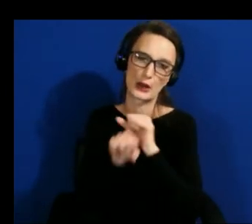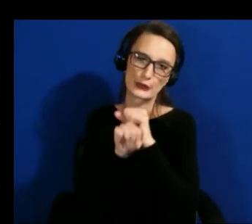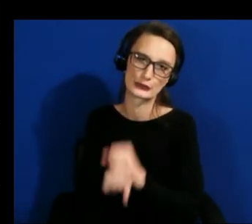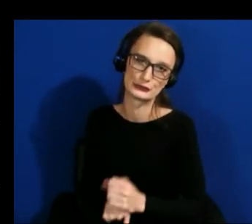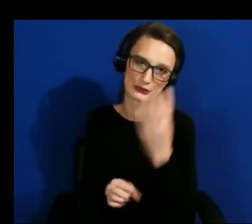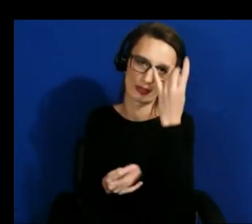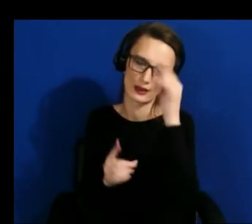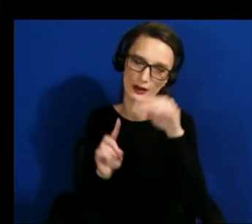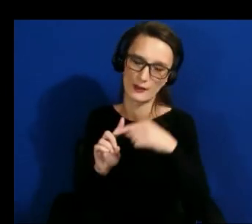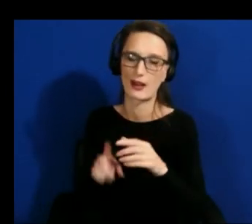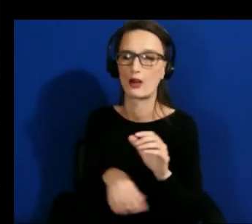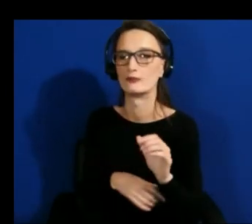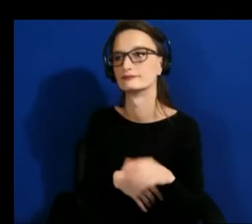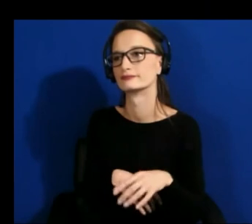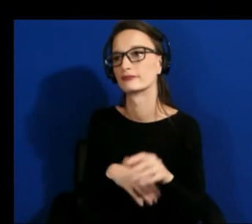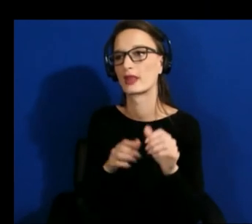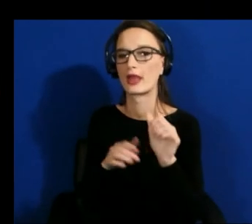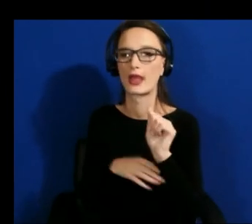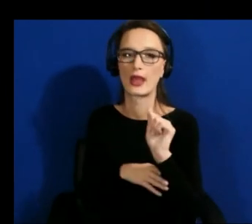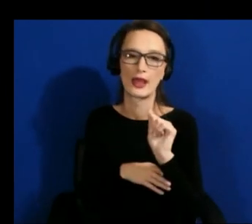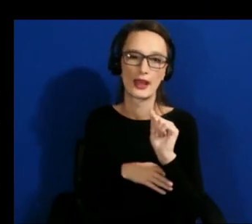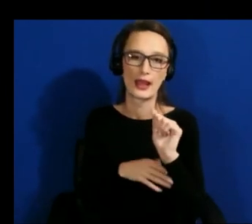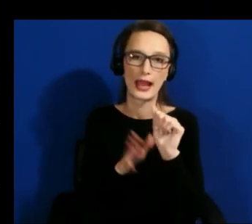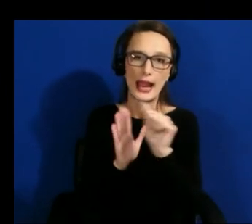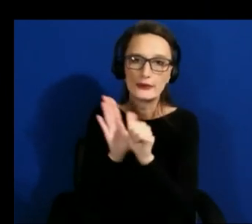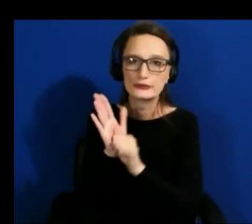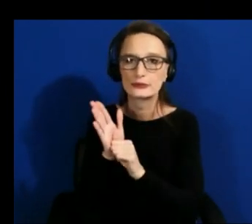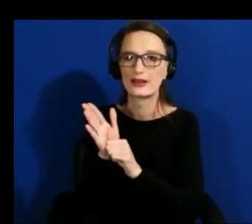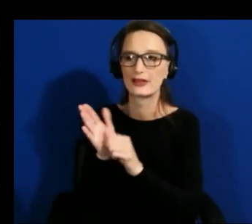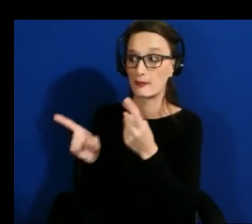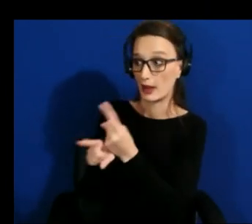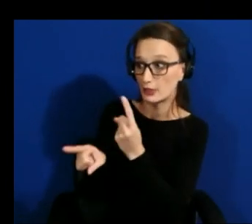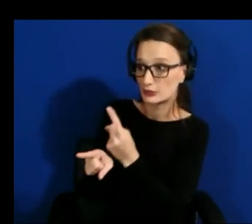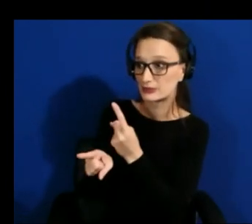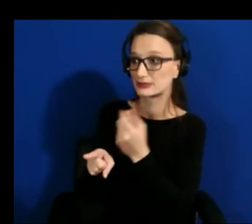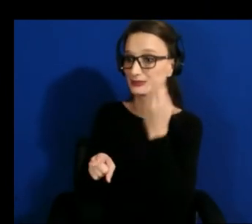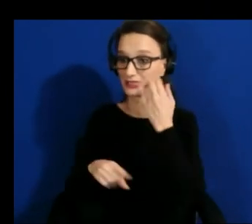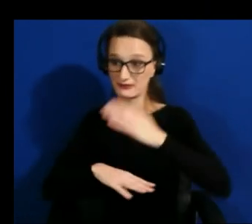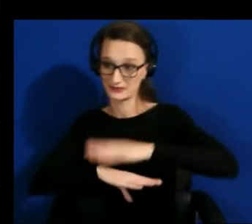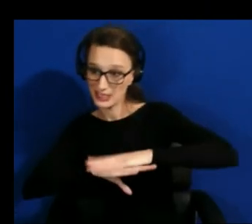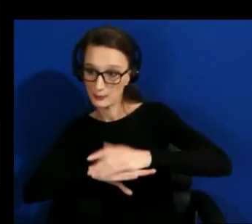this is a table or if i say this is a floor how accurate is that is that and then another